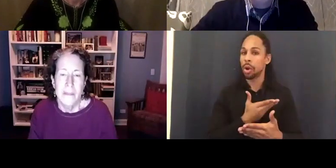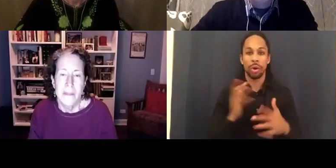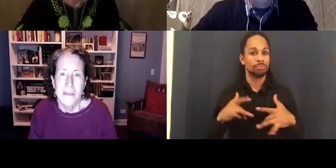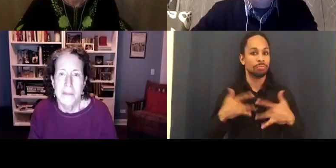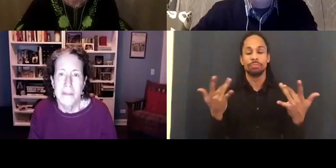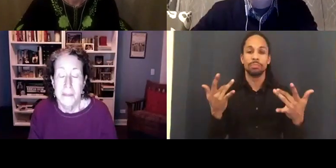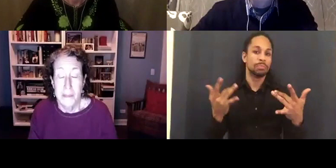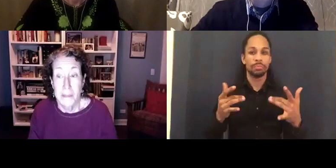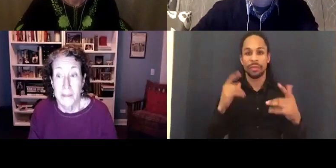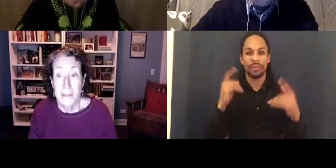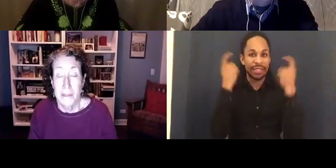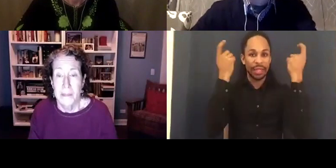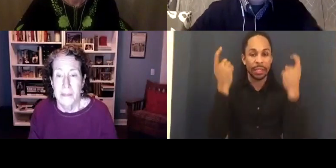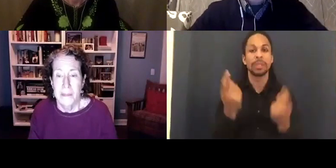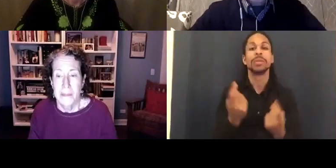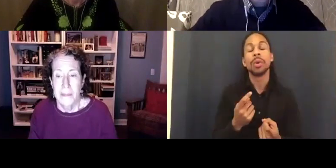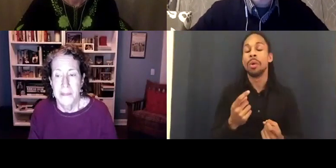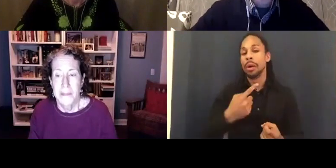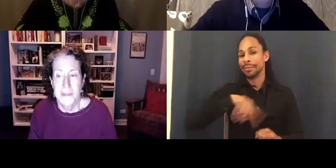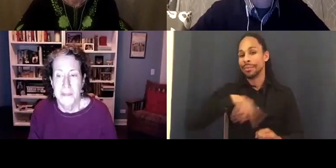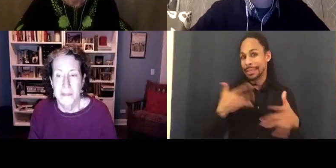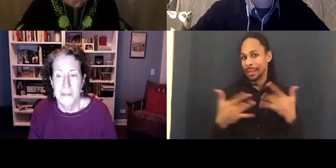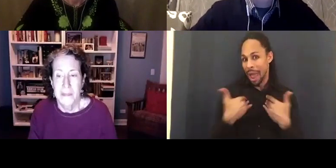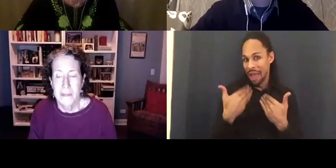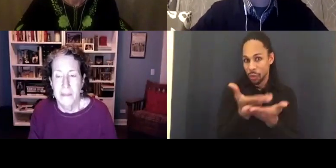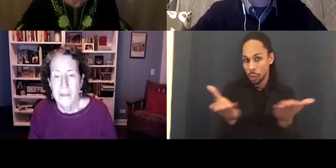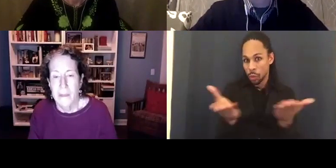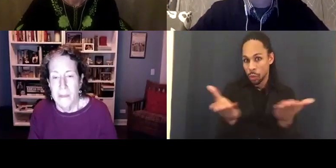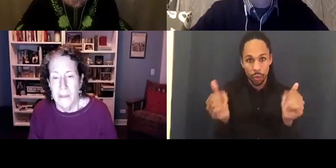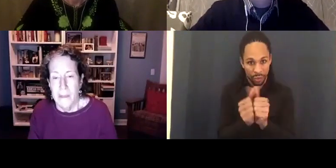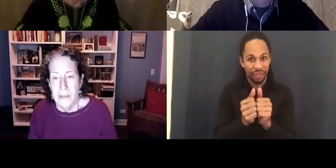all here with us. I wanted to start also -- this is